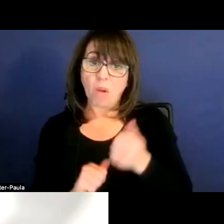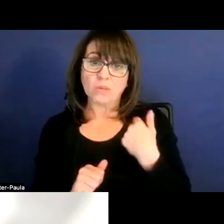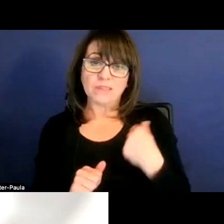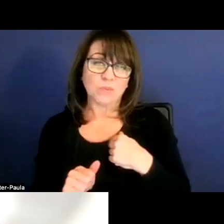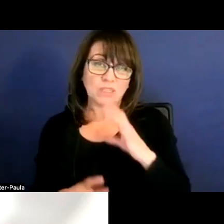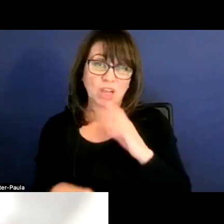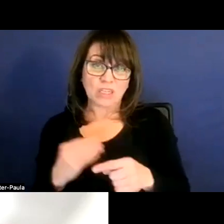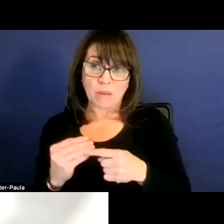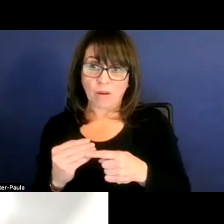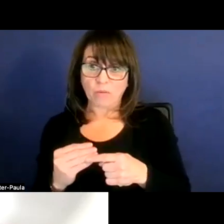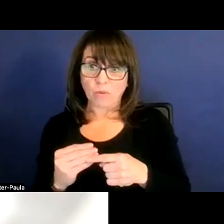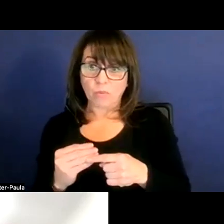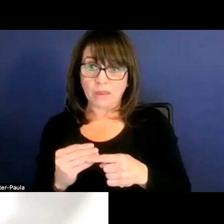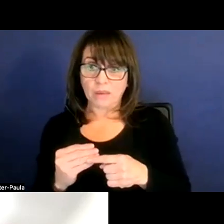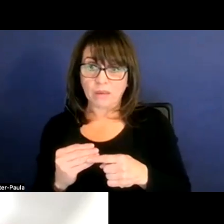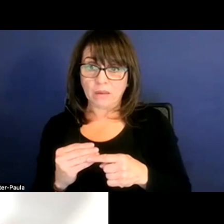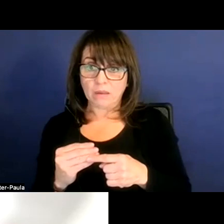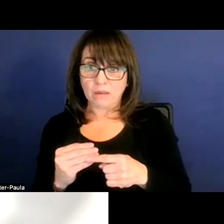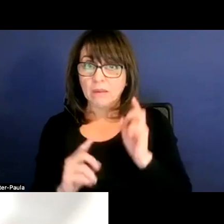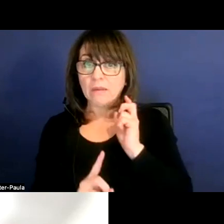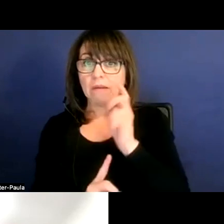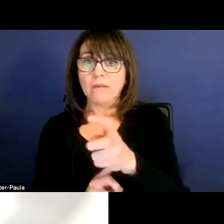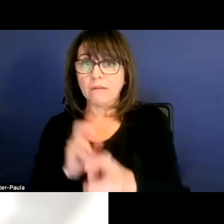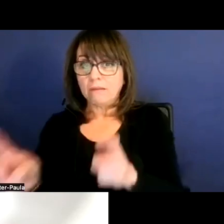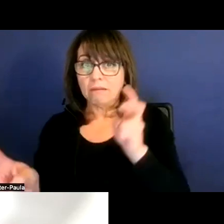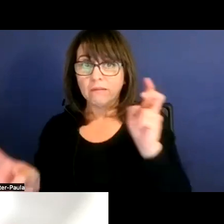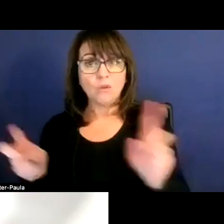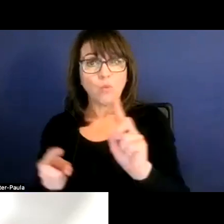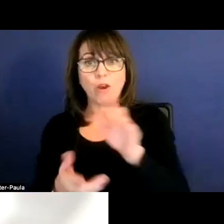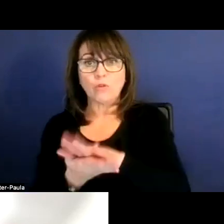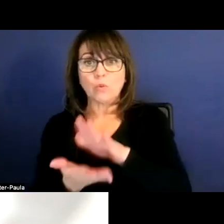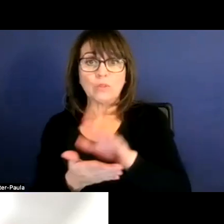is going to the campuses going through allocation,